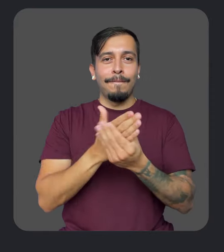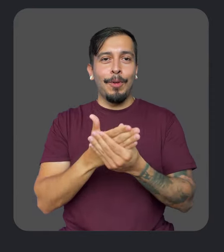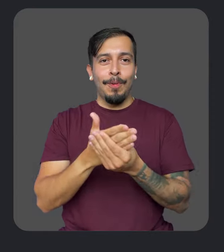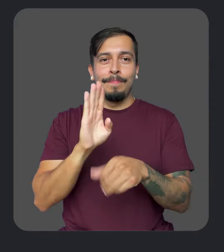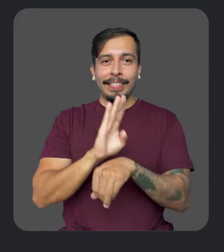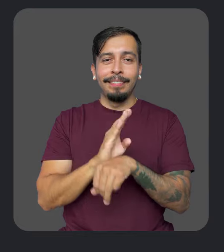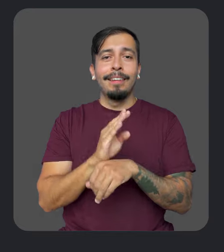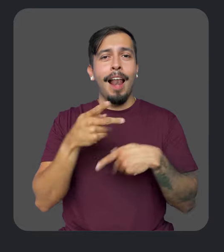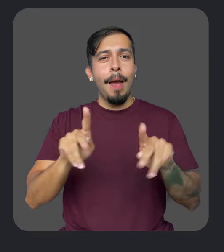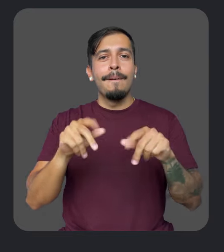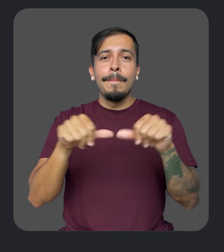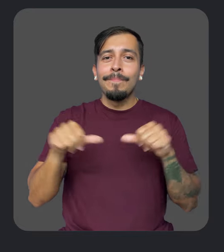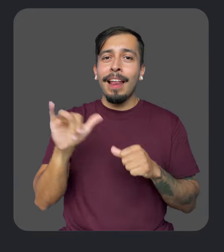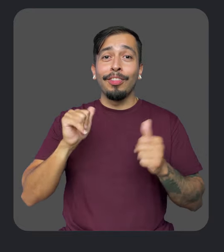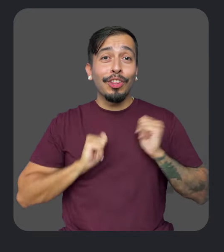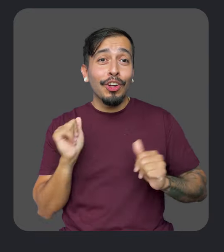Auracast allows venues - like theaters,